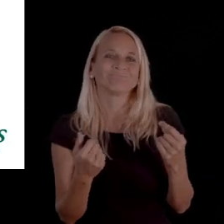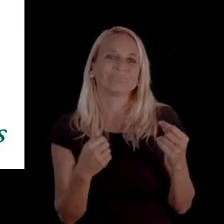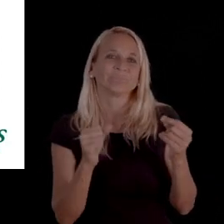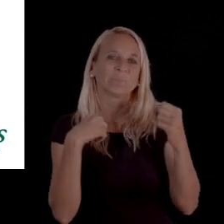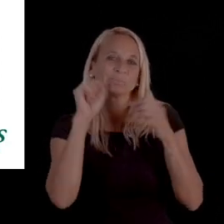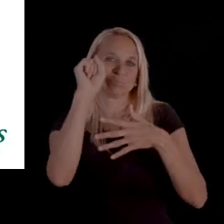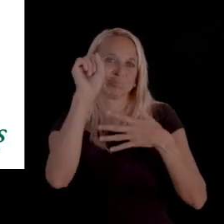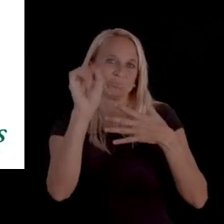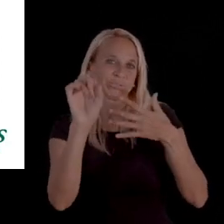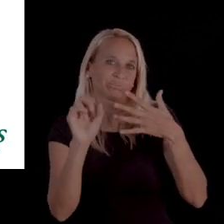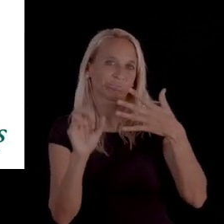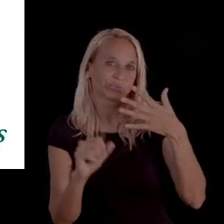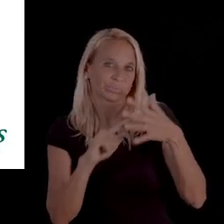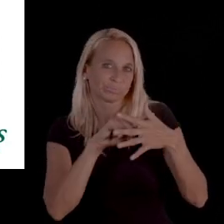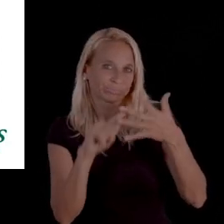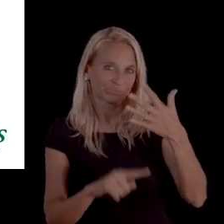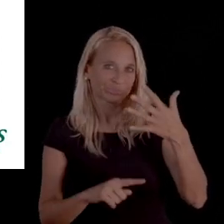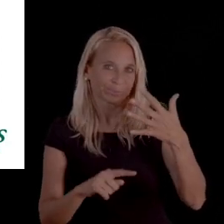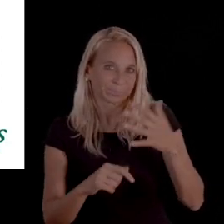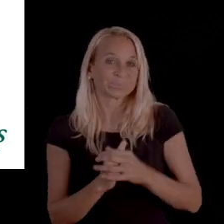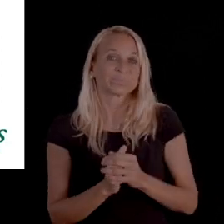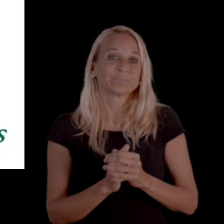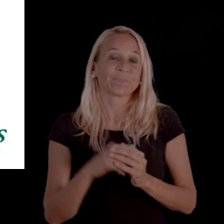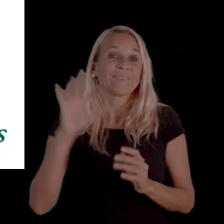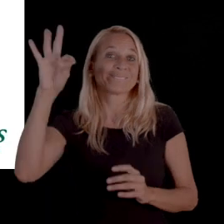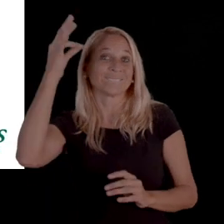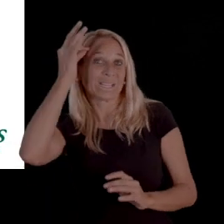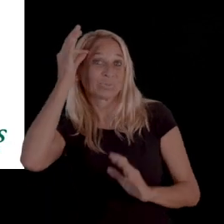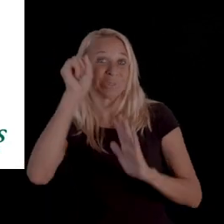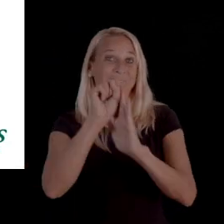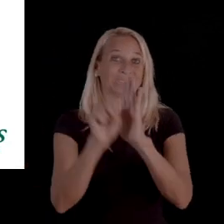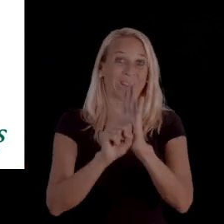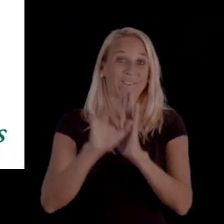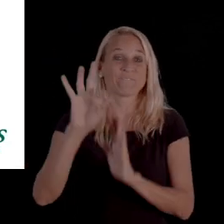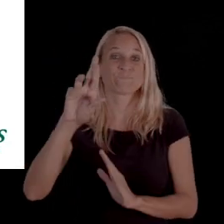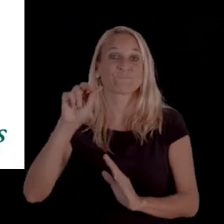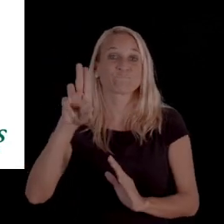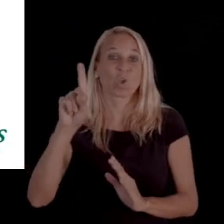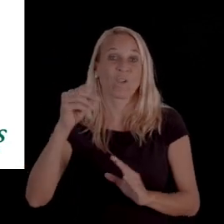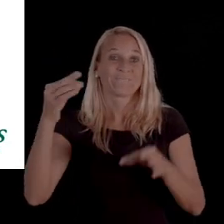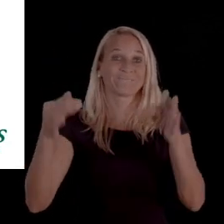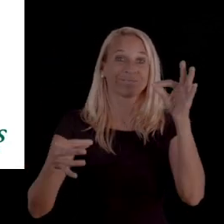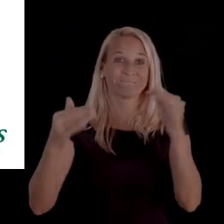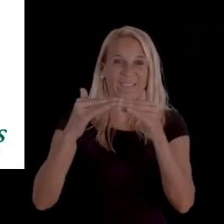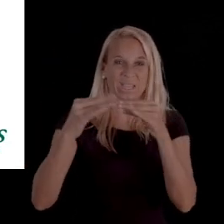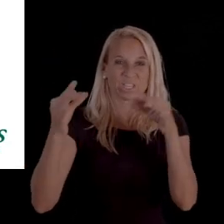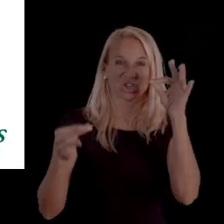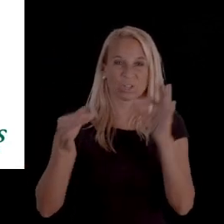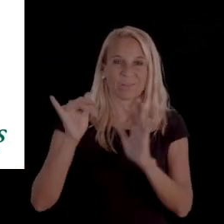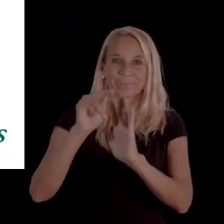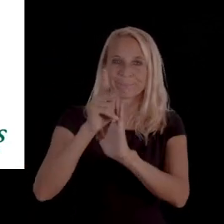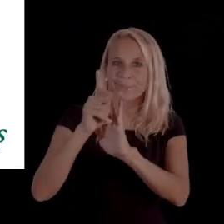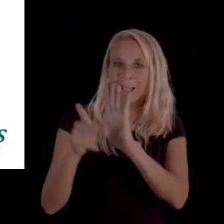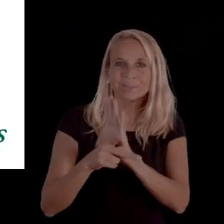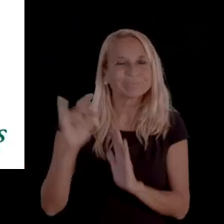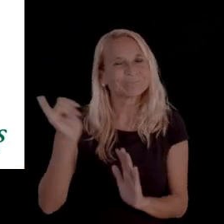and that does include both federal and state fraud and fair hearings like policies as well,